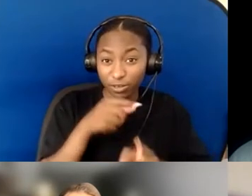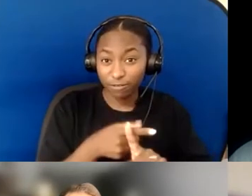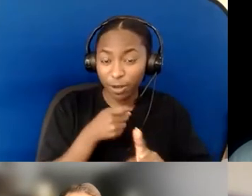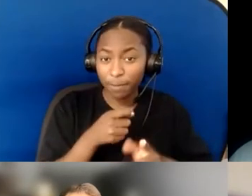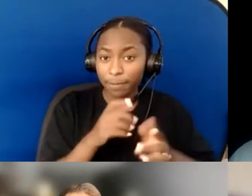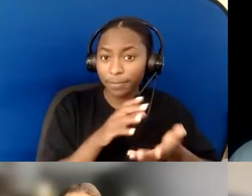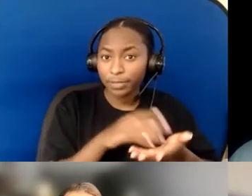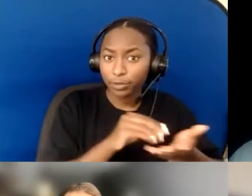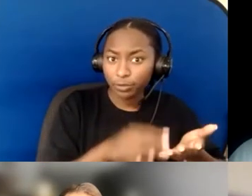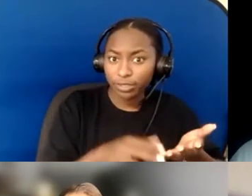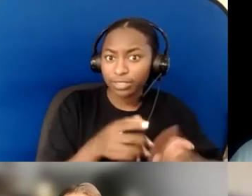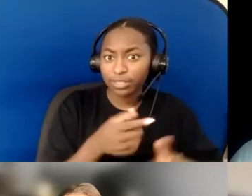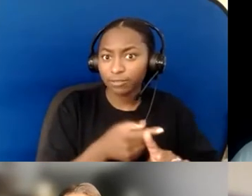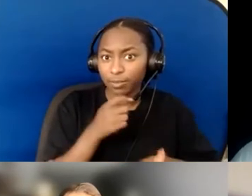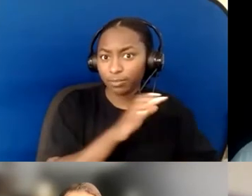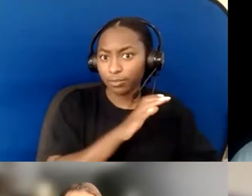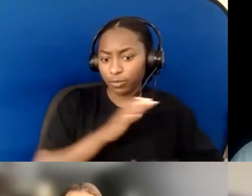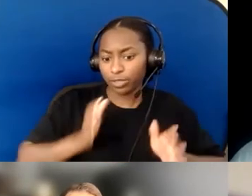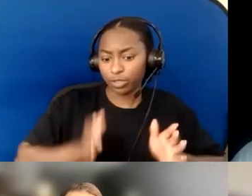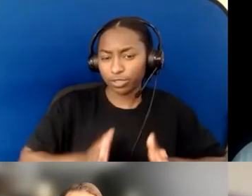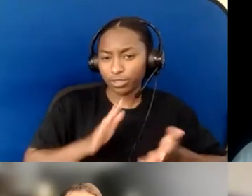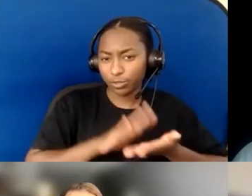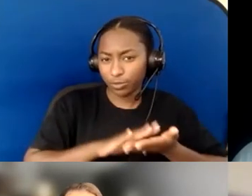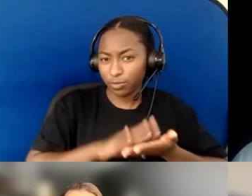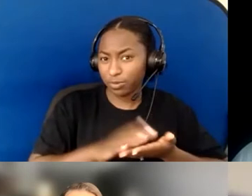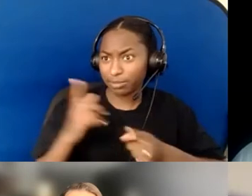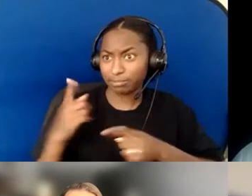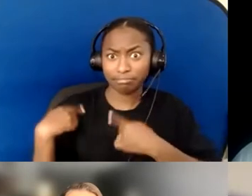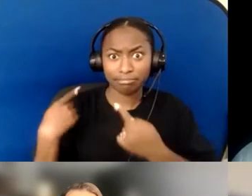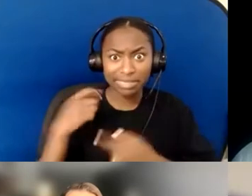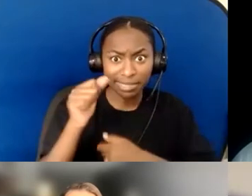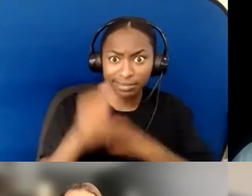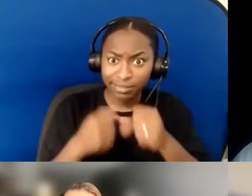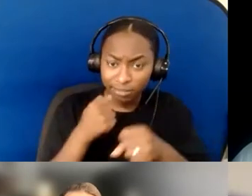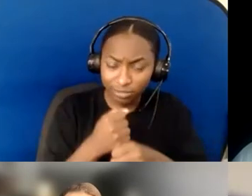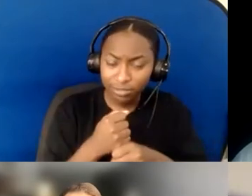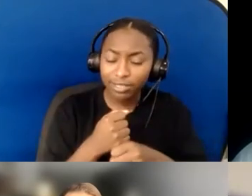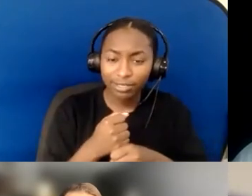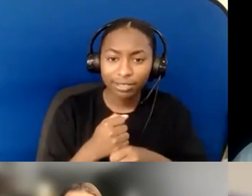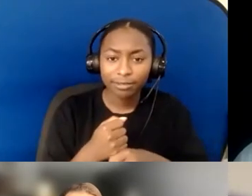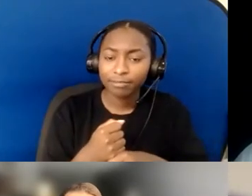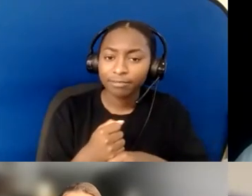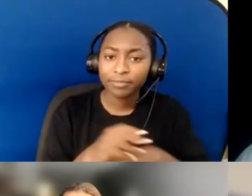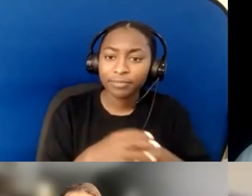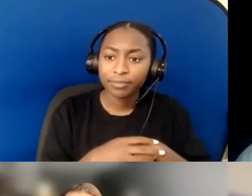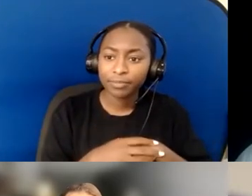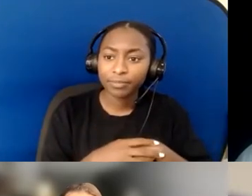for decades, and it's always astounding to me how much each one of us still, like Vinnie said,